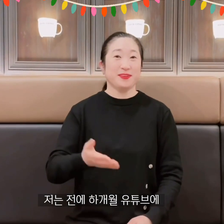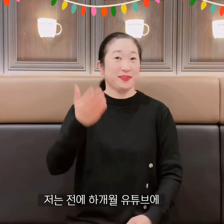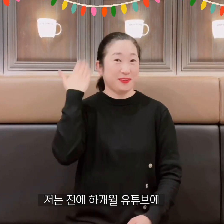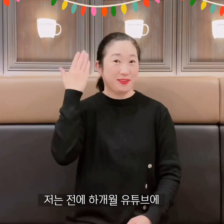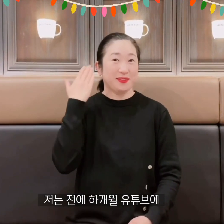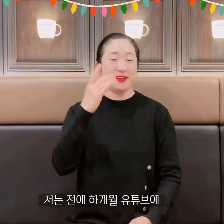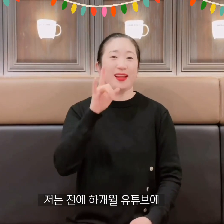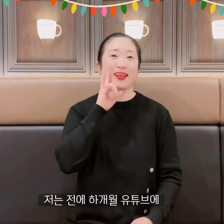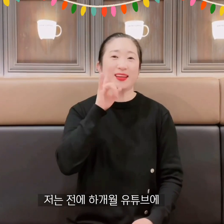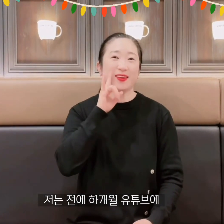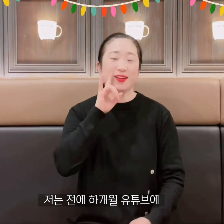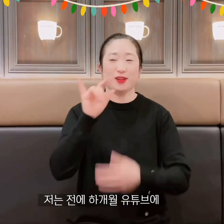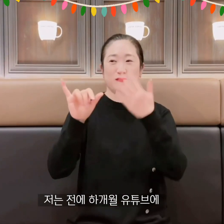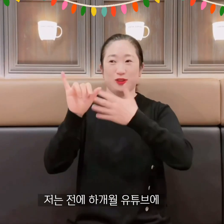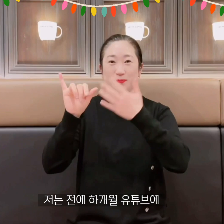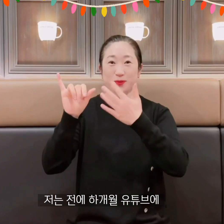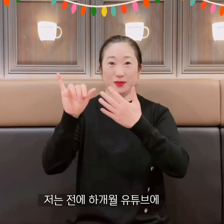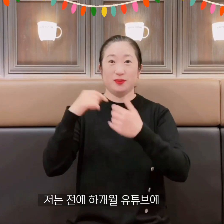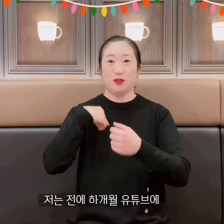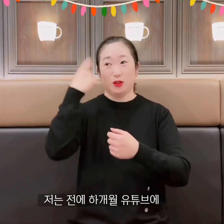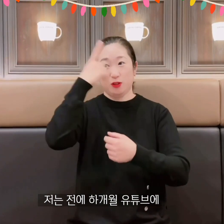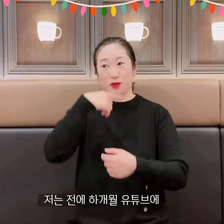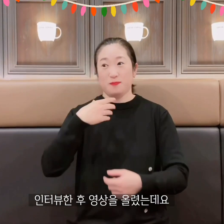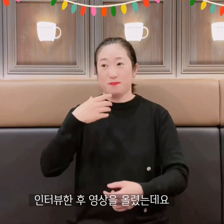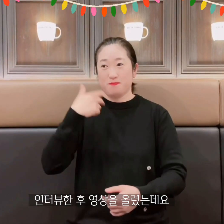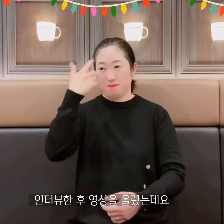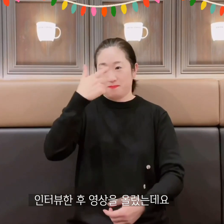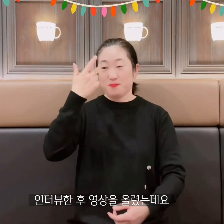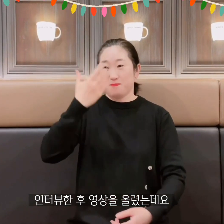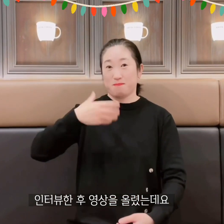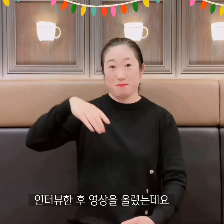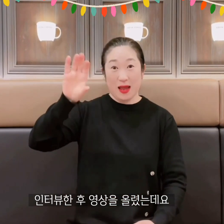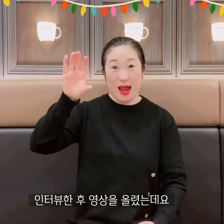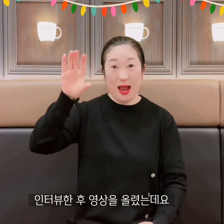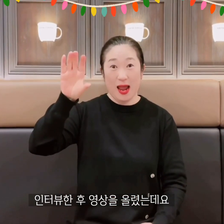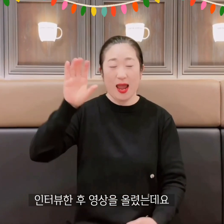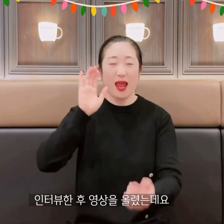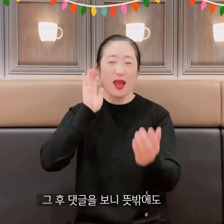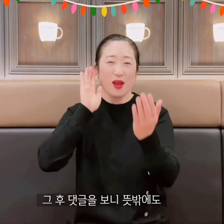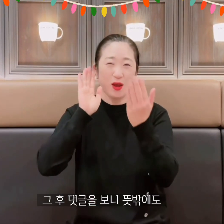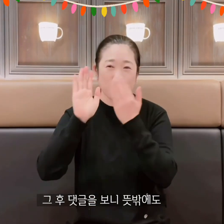I uploaded a video after an interview on YouTube hamonthly before.